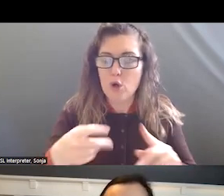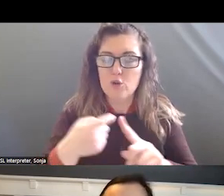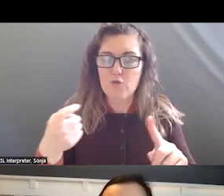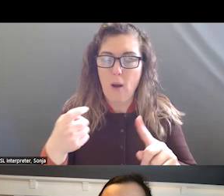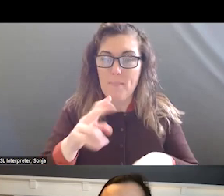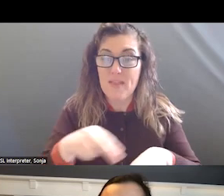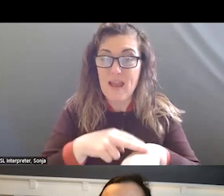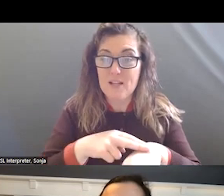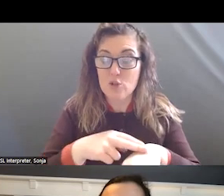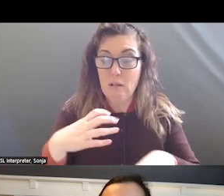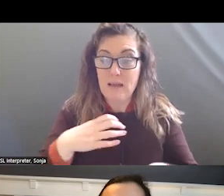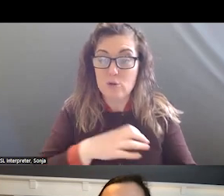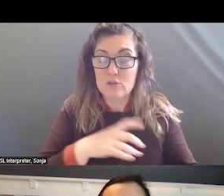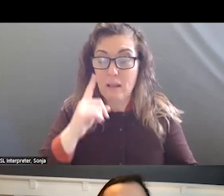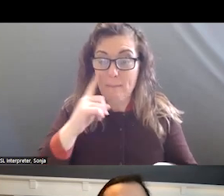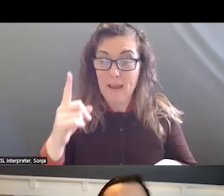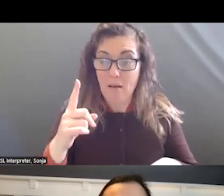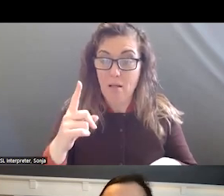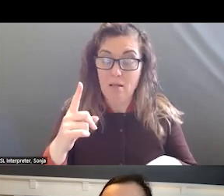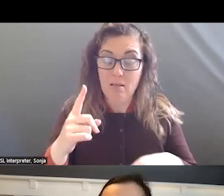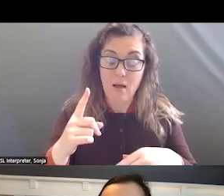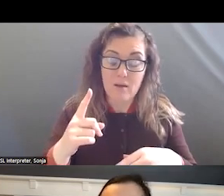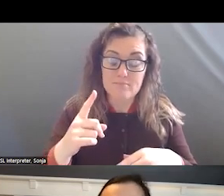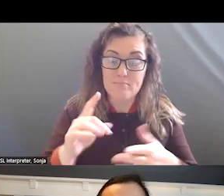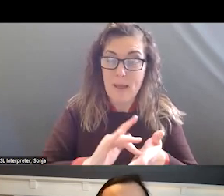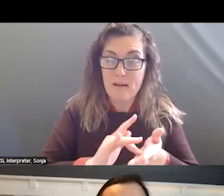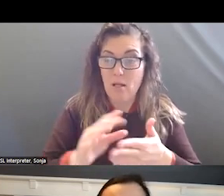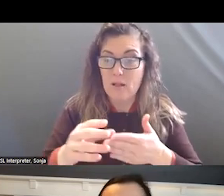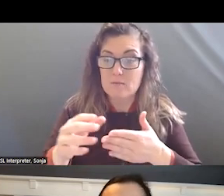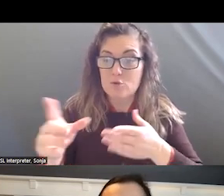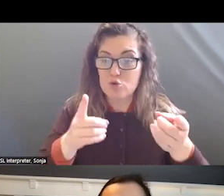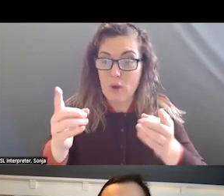INSTITUTE COMMUNITY ON CRISIS SERVICES THAT HE AND I HAVE THE